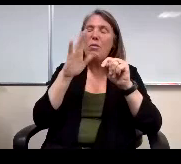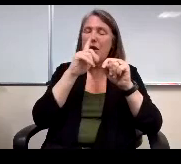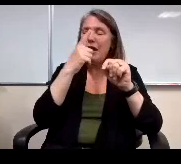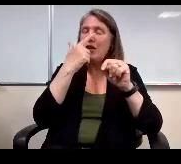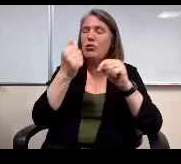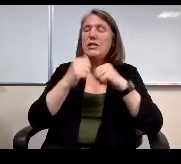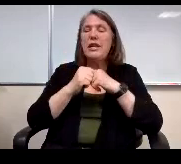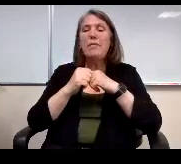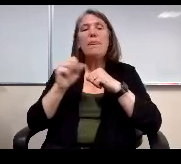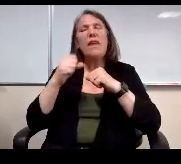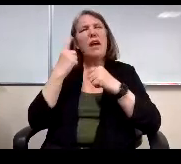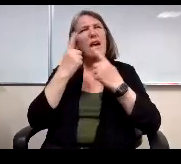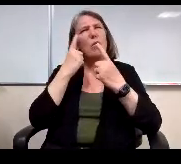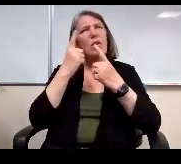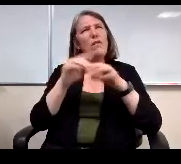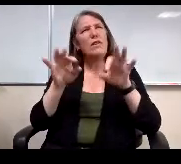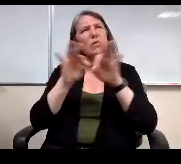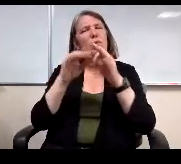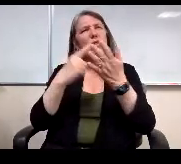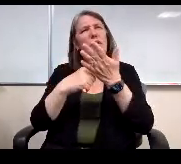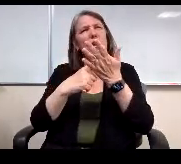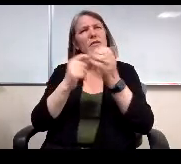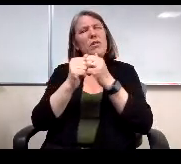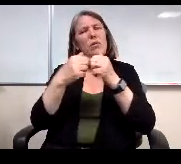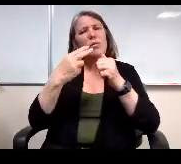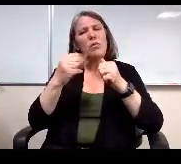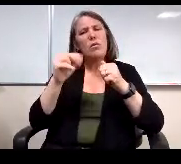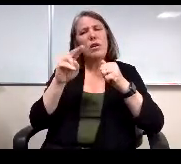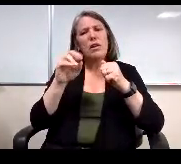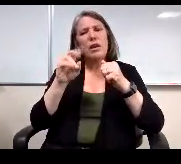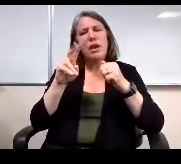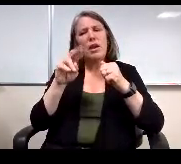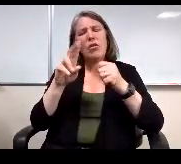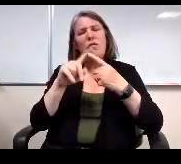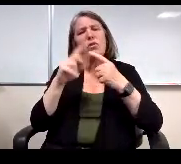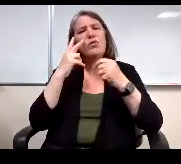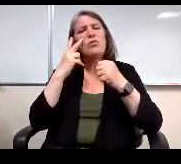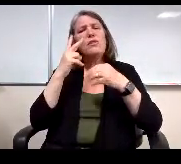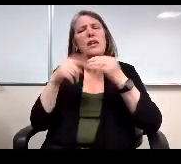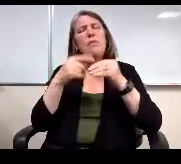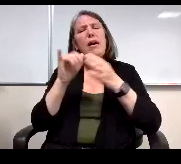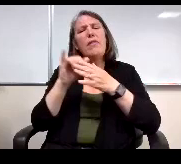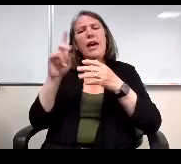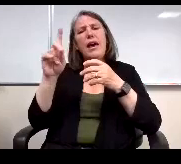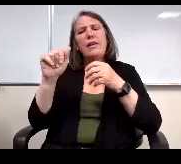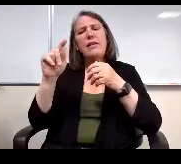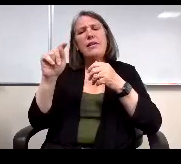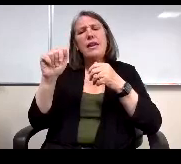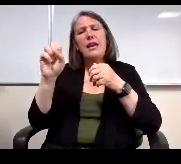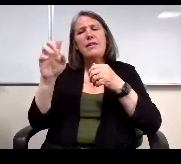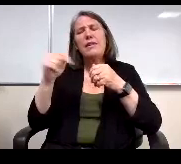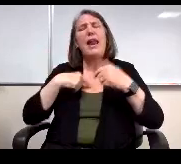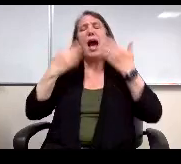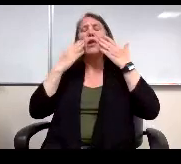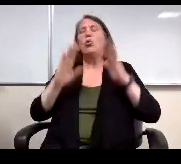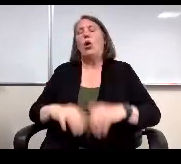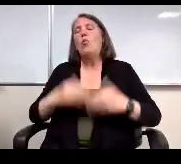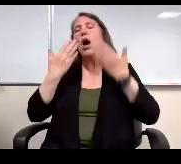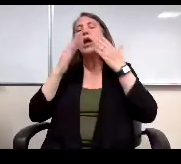You're right, if it's worth a conversation with Hanover to see what they think about the data set. If we did that right, I don't know. I don't know what we think about that,